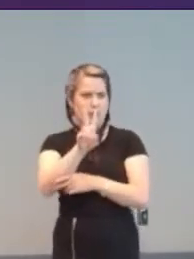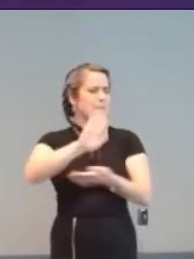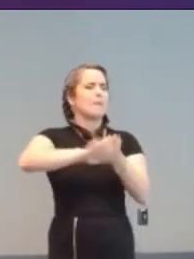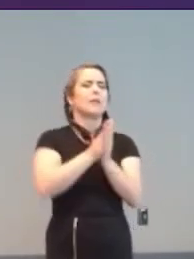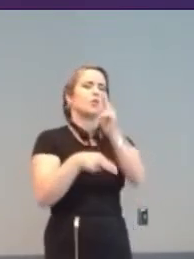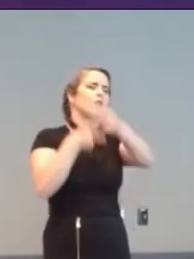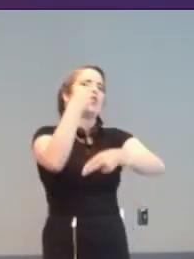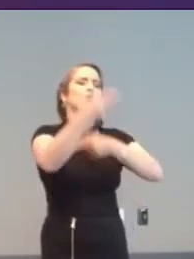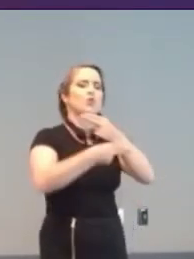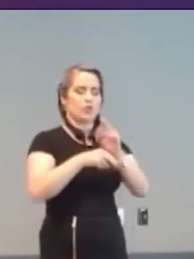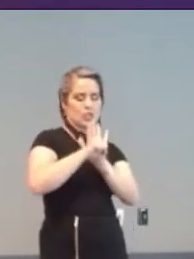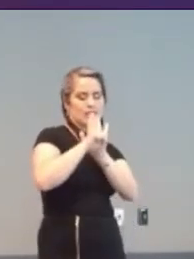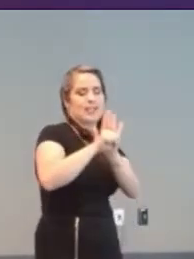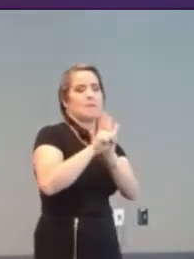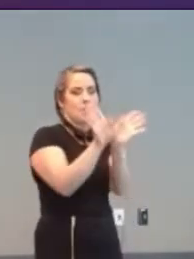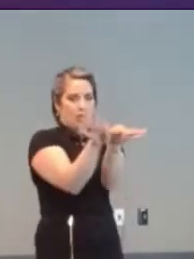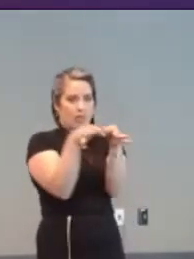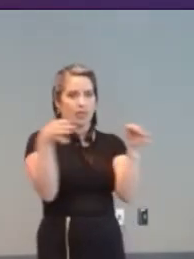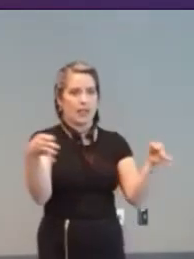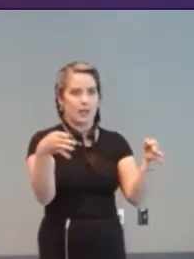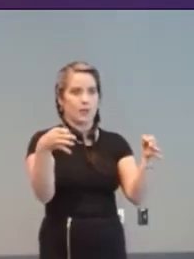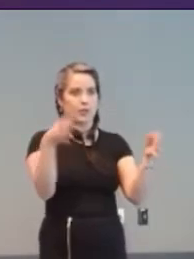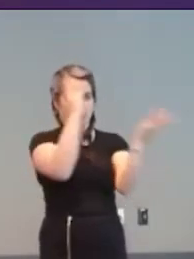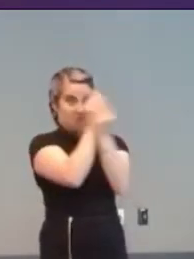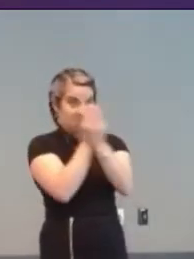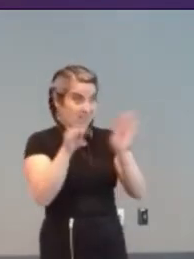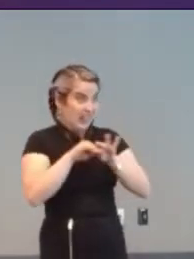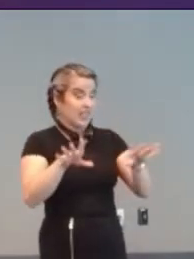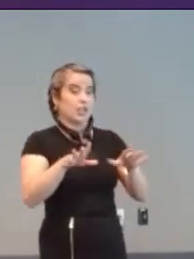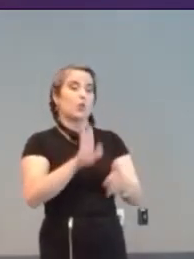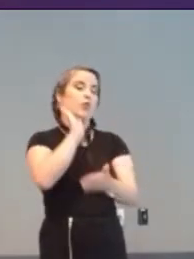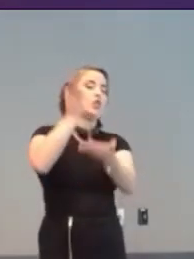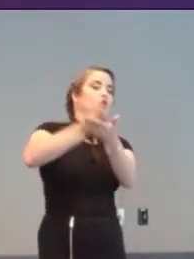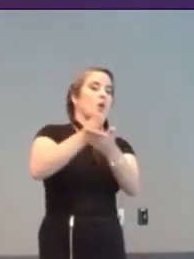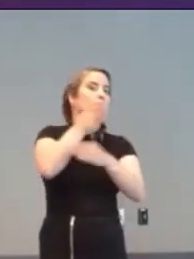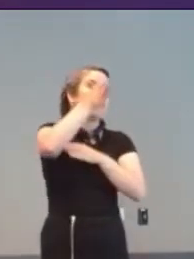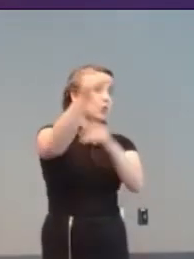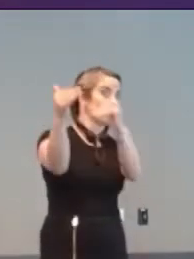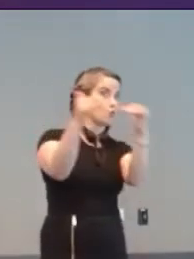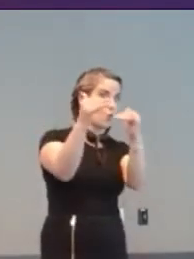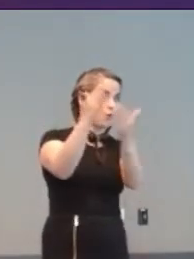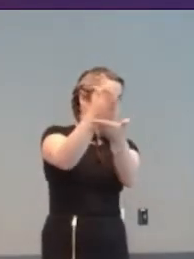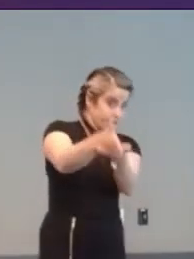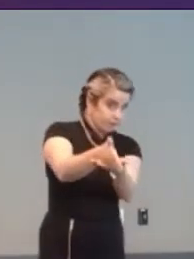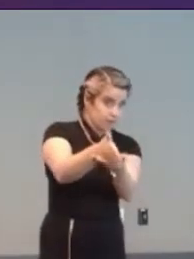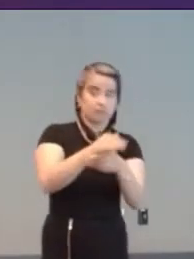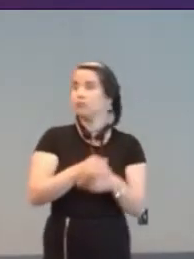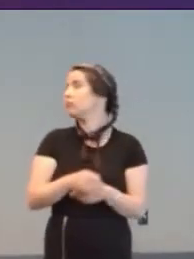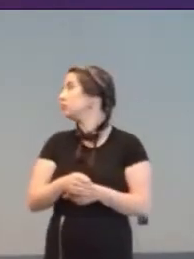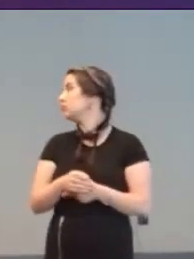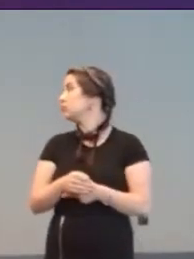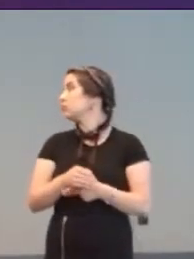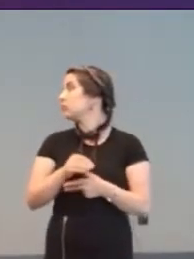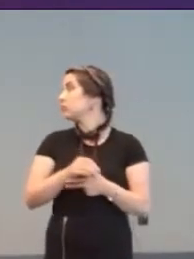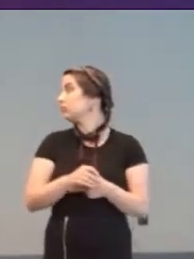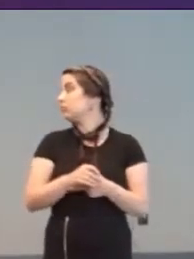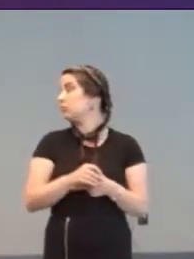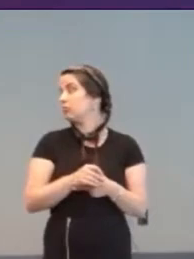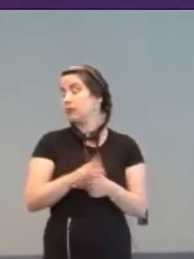unite humanity and stop all future wars. Creator Charles Bliss only lived to see the system adopted in the